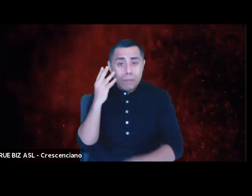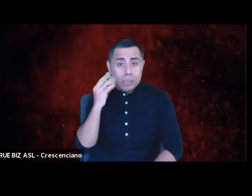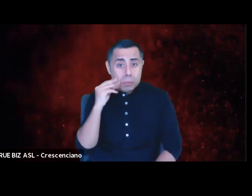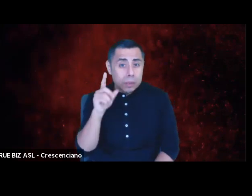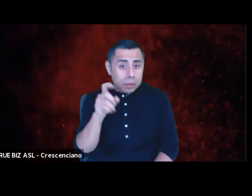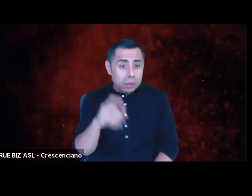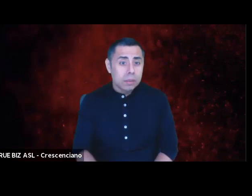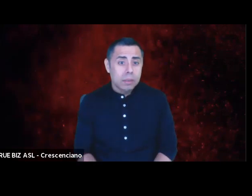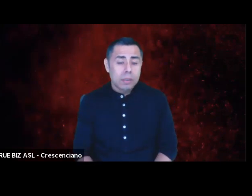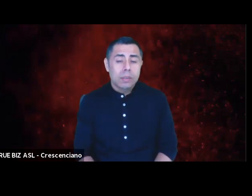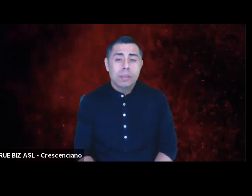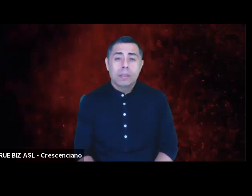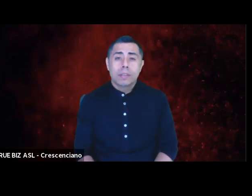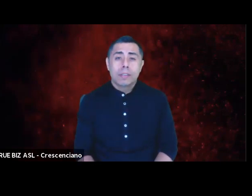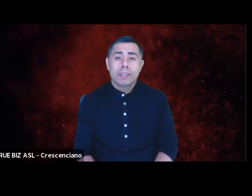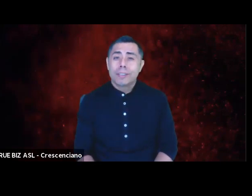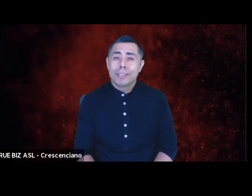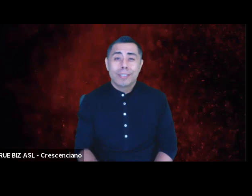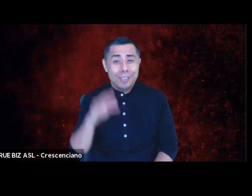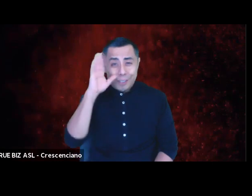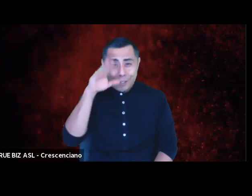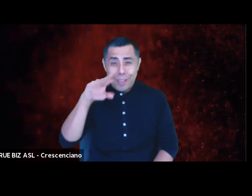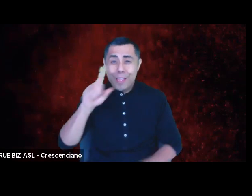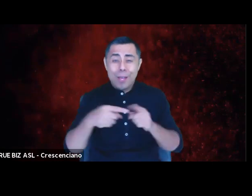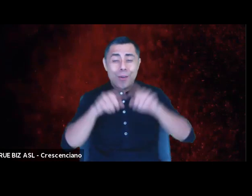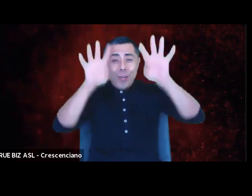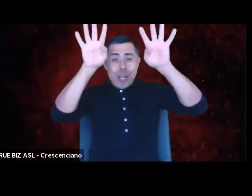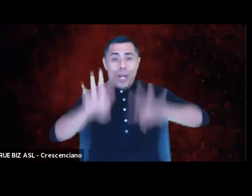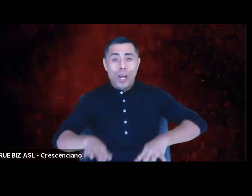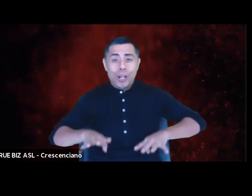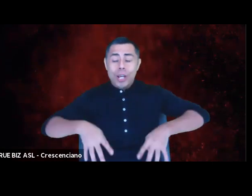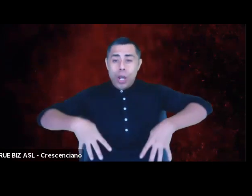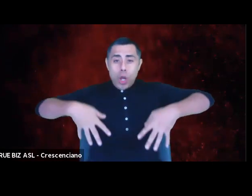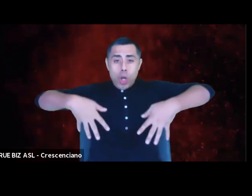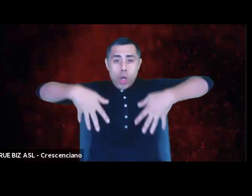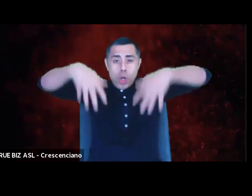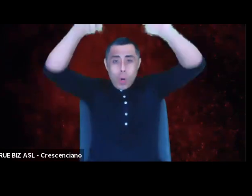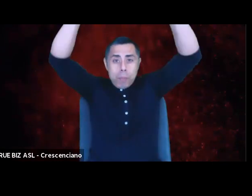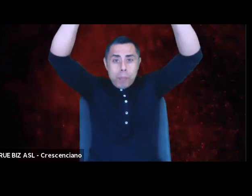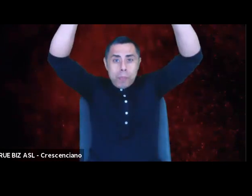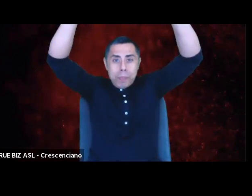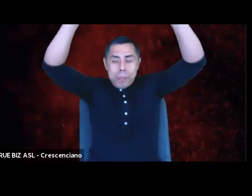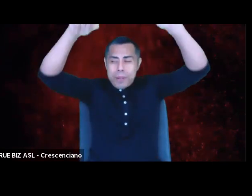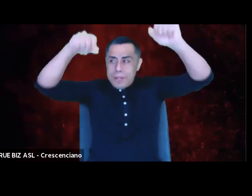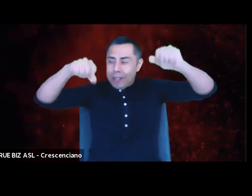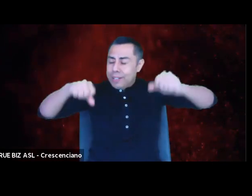That first breath, when the curtain goes up and the audience takes in the beginning of a new story,